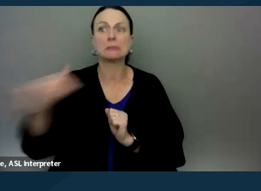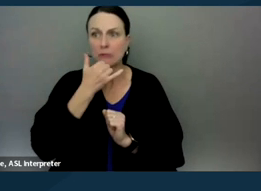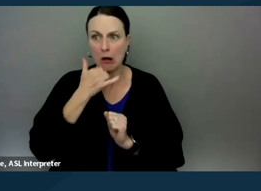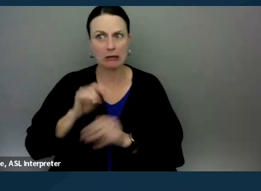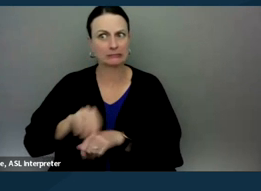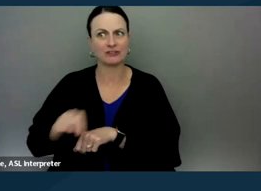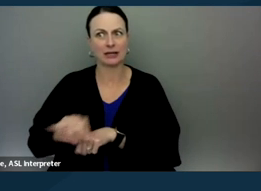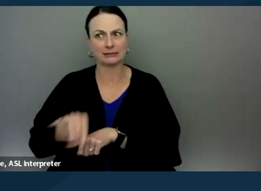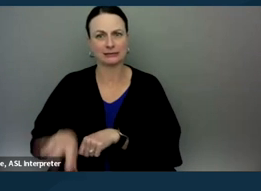Next slide.